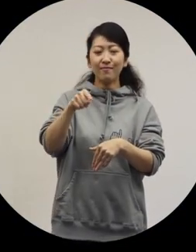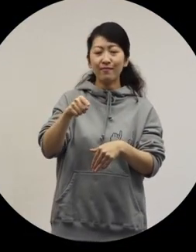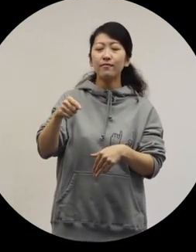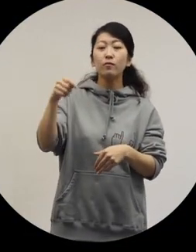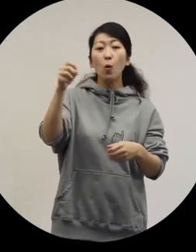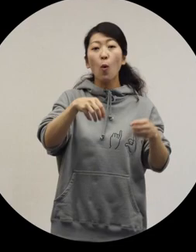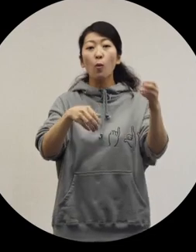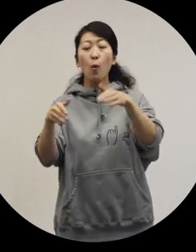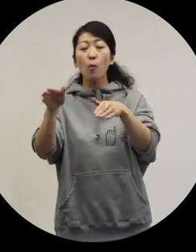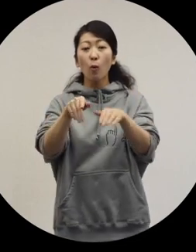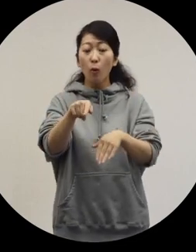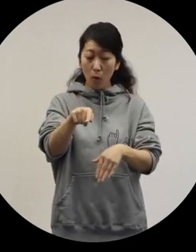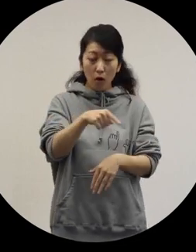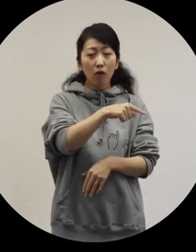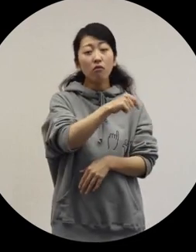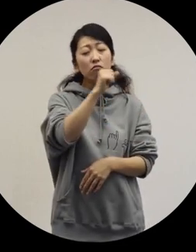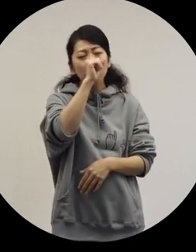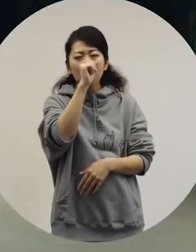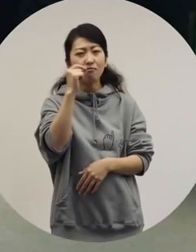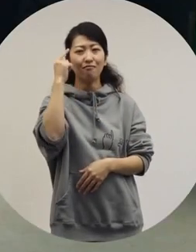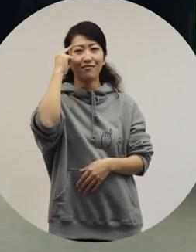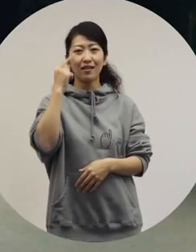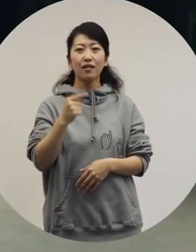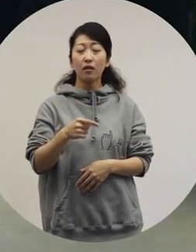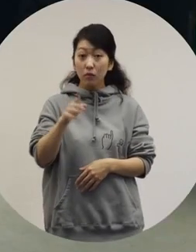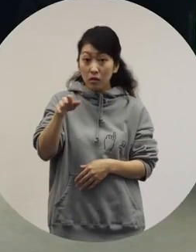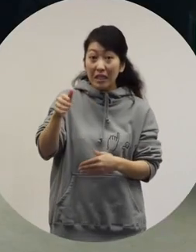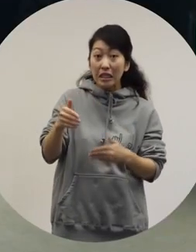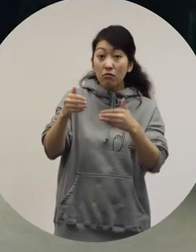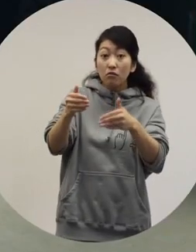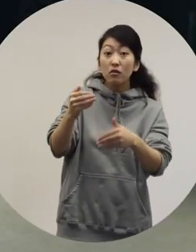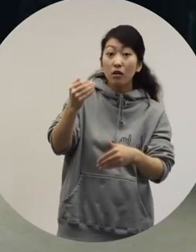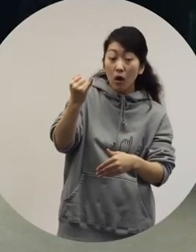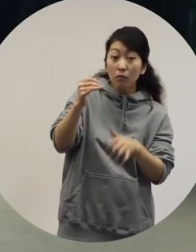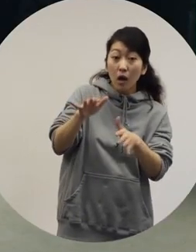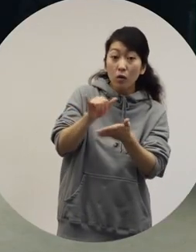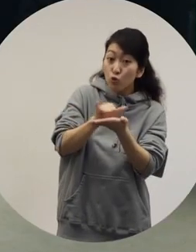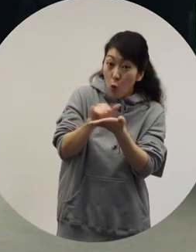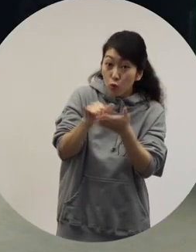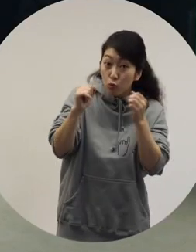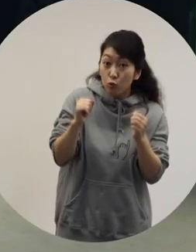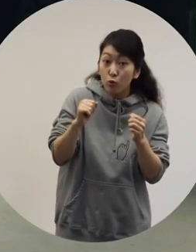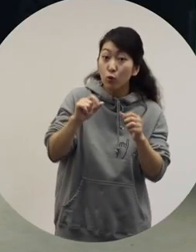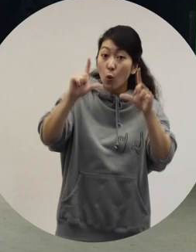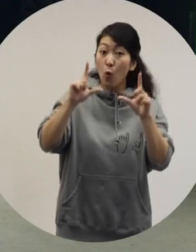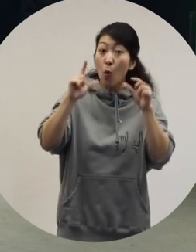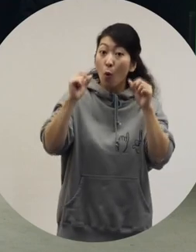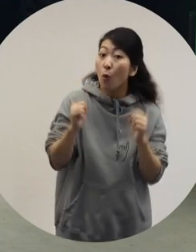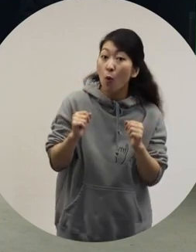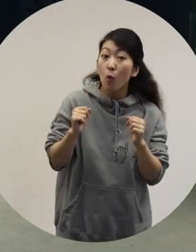I think that's so cool. [Ochiai] By the way, are you currently based in New York or Tokyo?